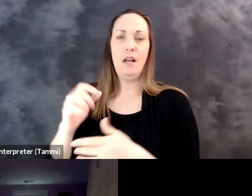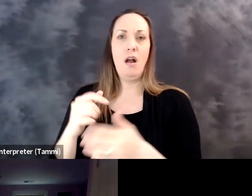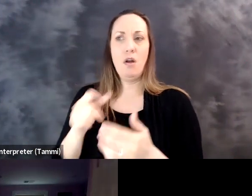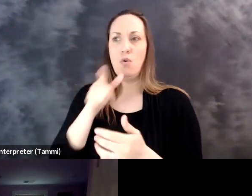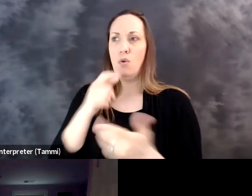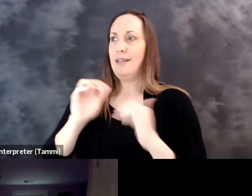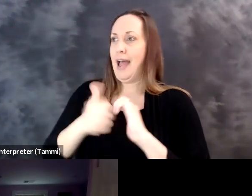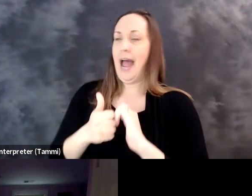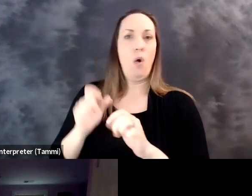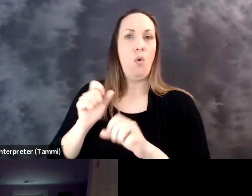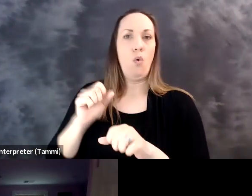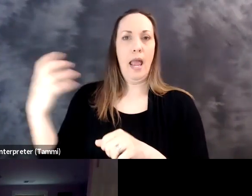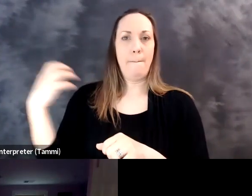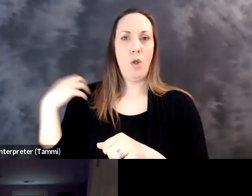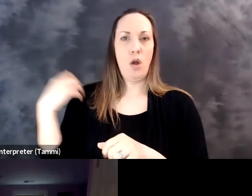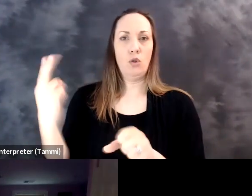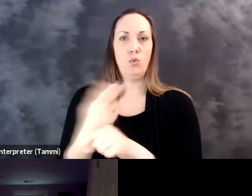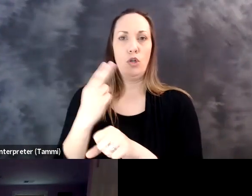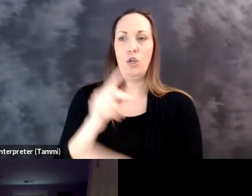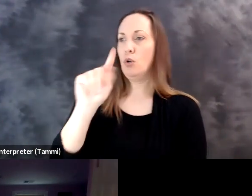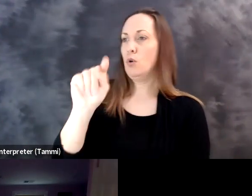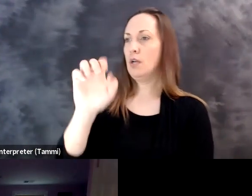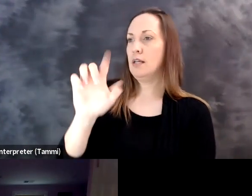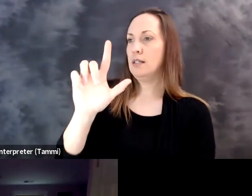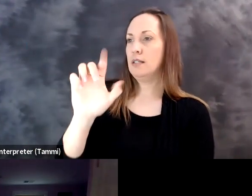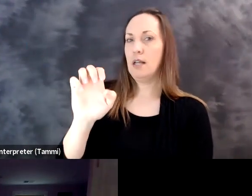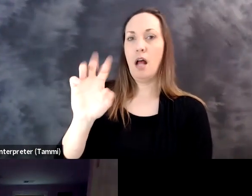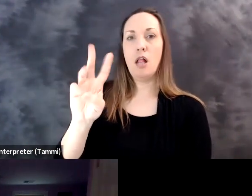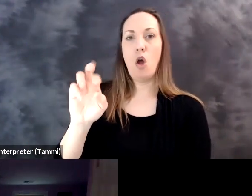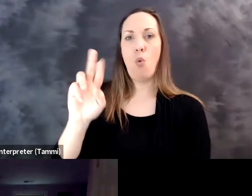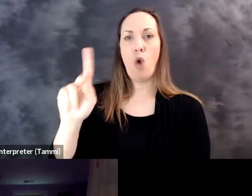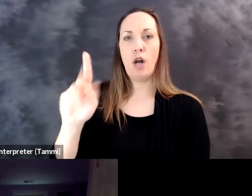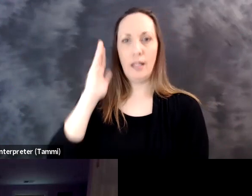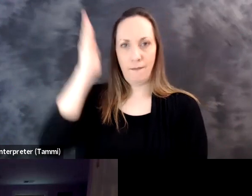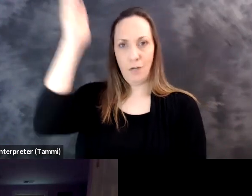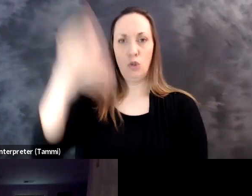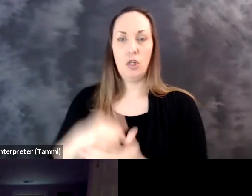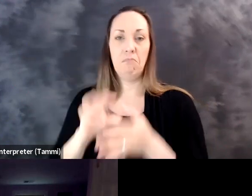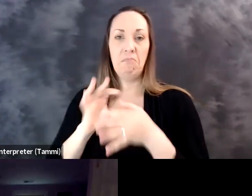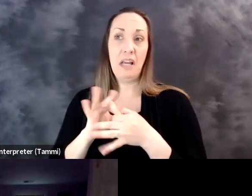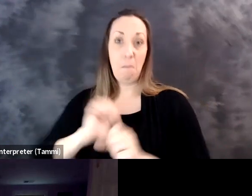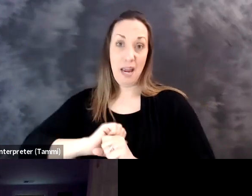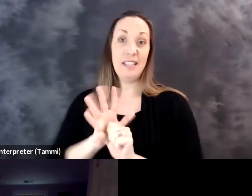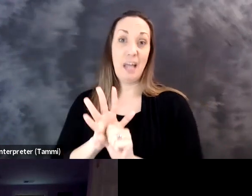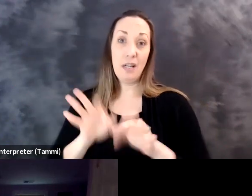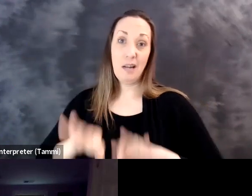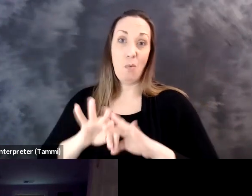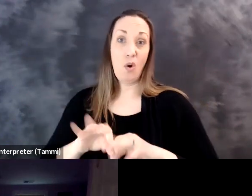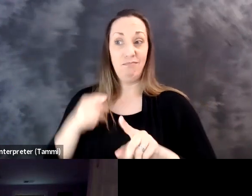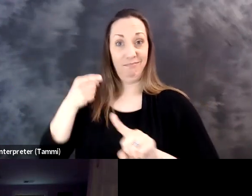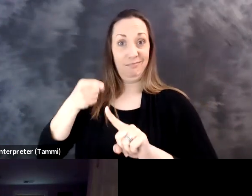during this pandemic. And chief among this is how employers will use telework in the future.